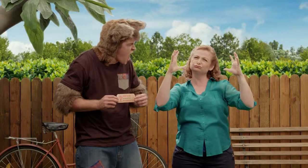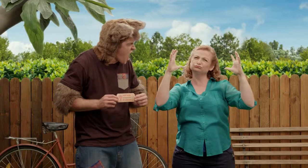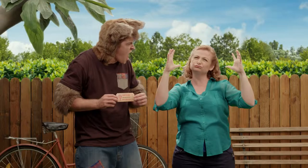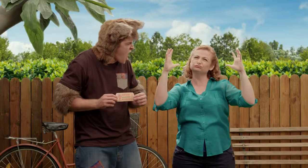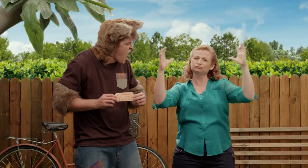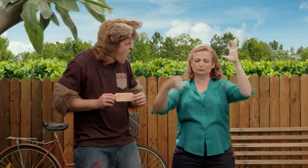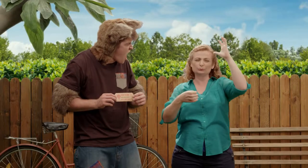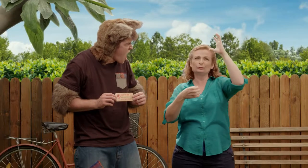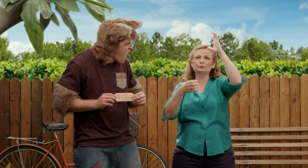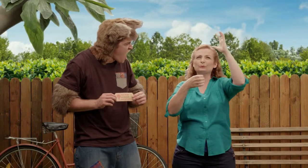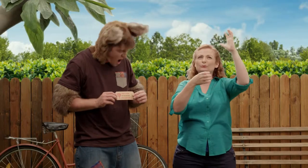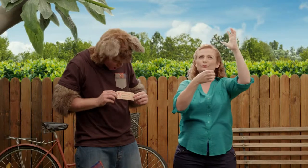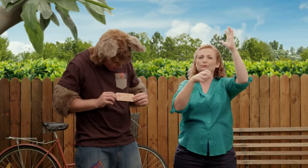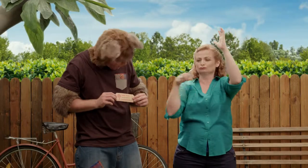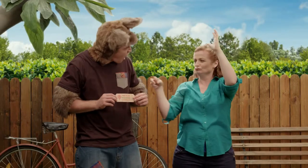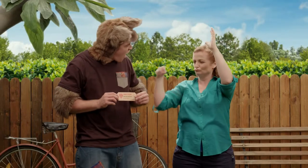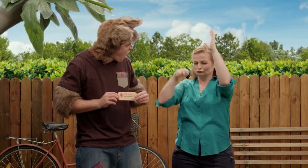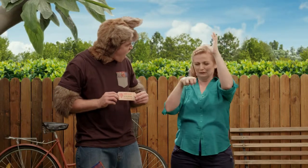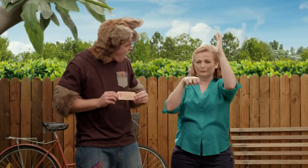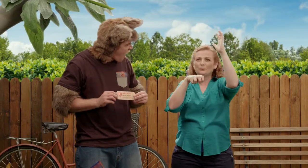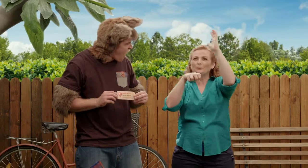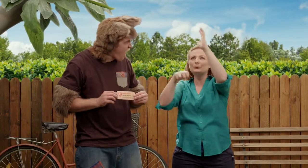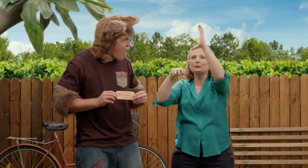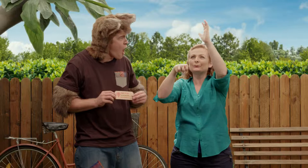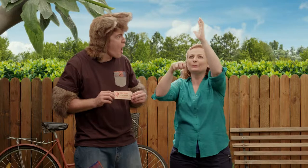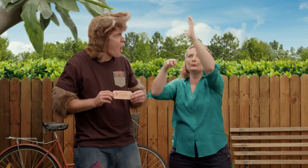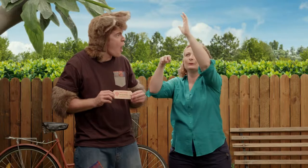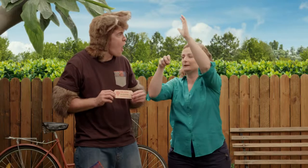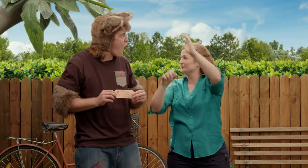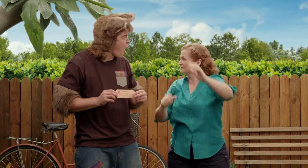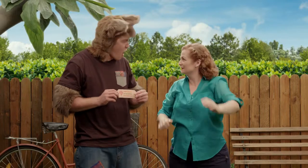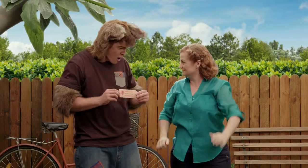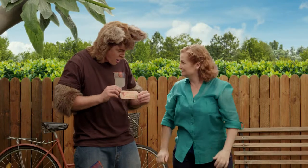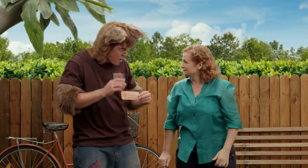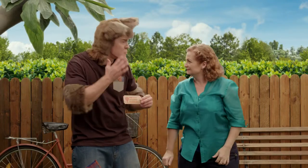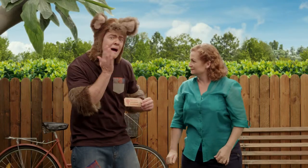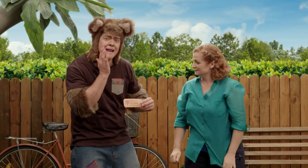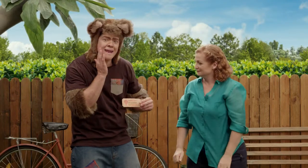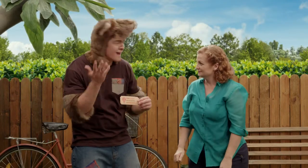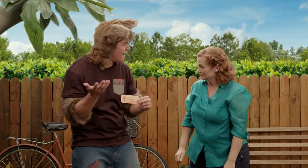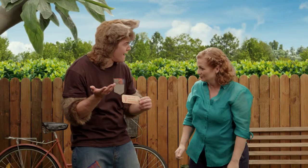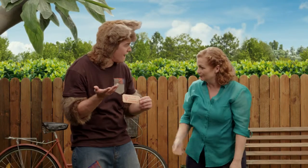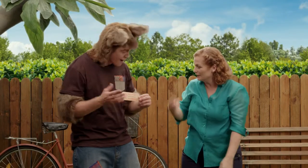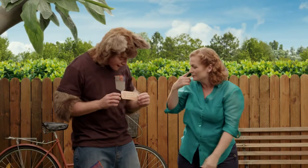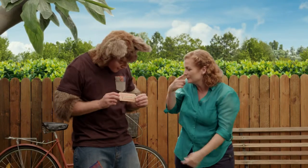And it floats through the sky and we can sit in the basket. Wow! When is it for?